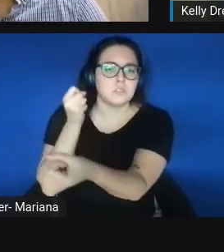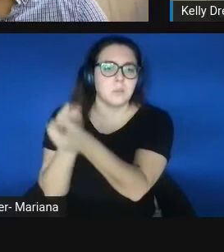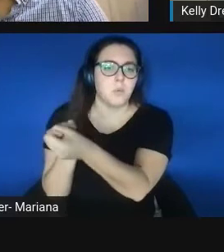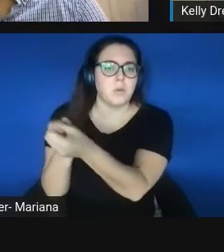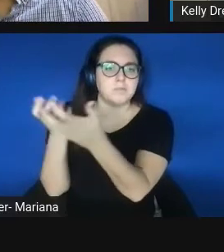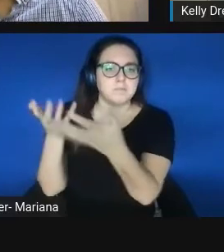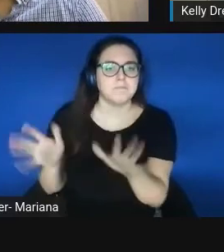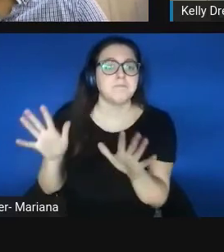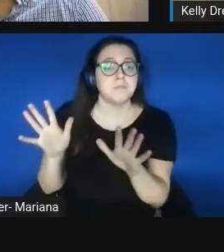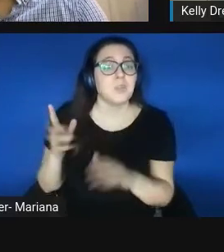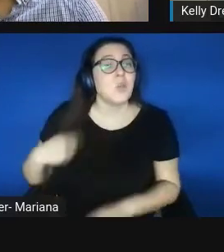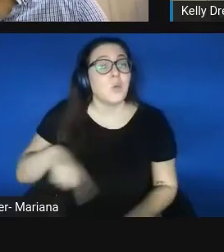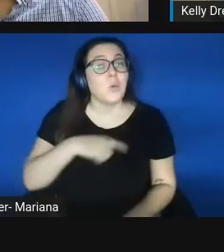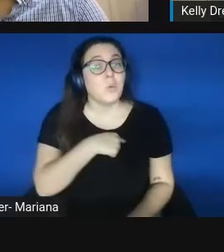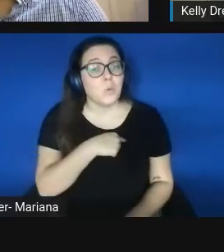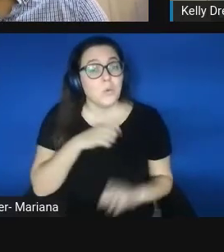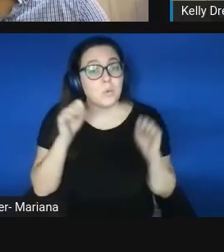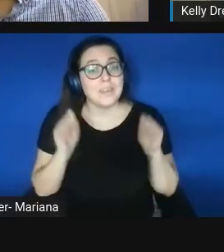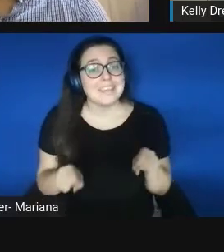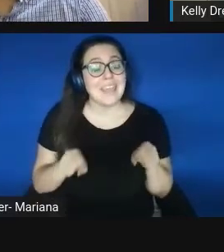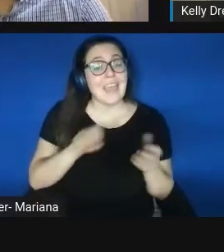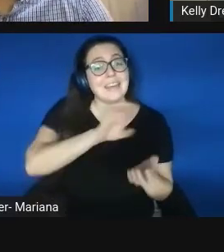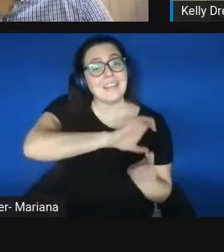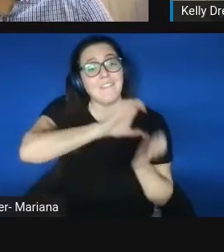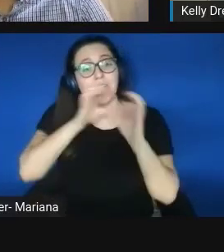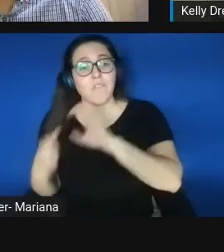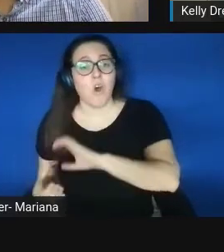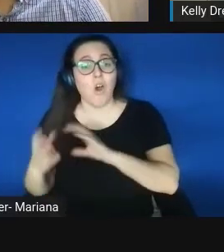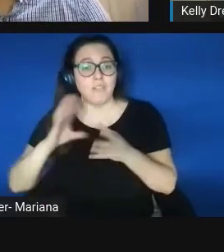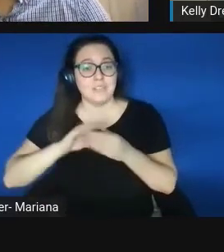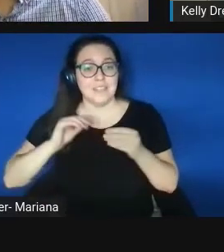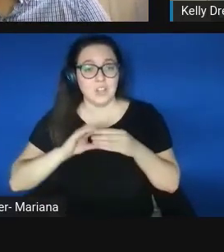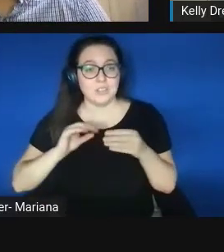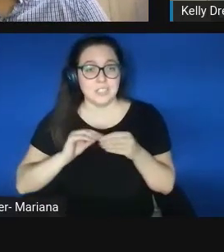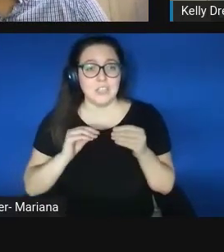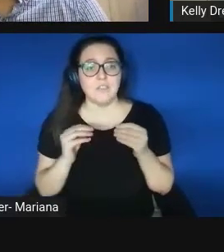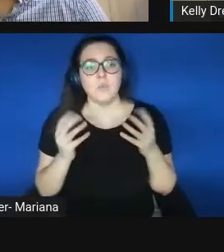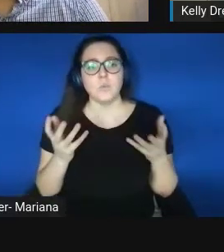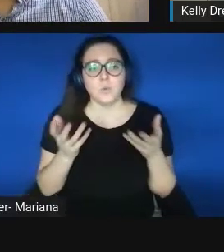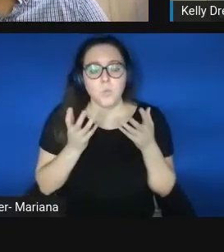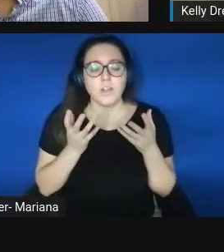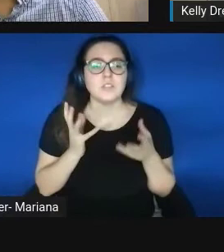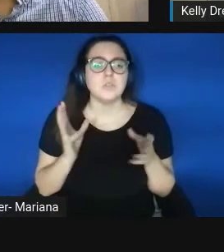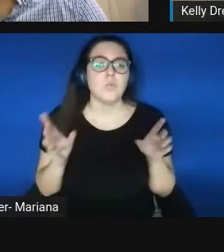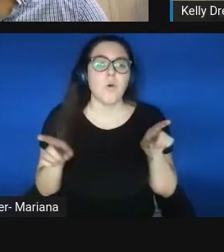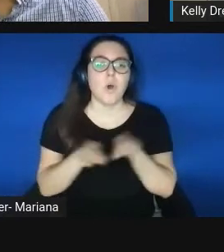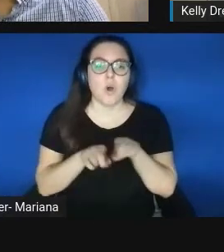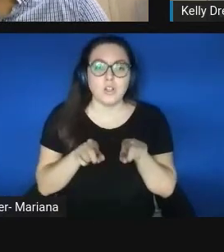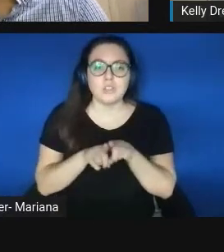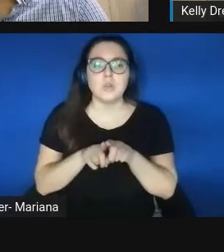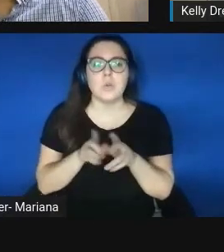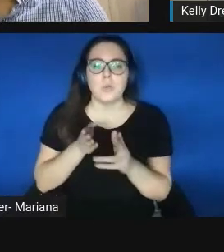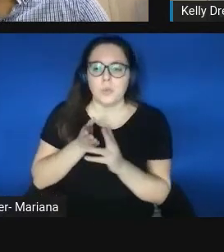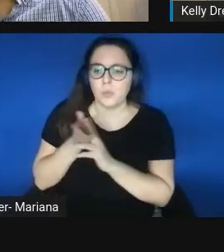We can evolve that narrative to be also through these institutions,